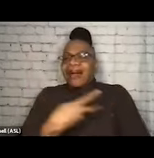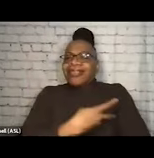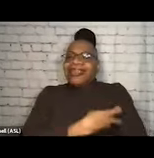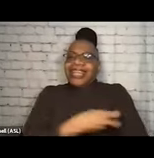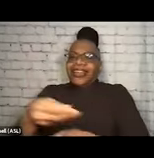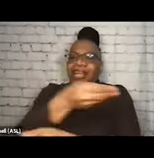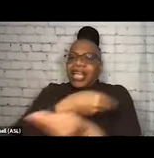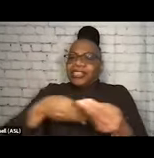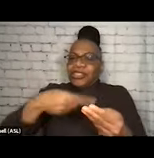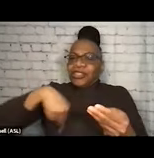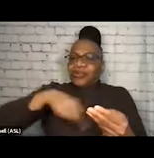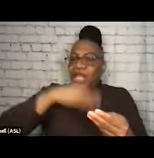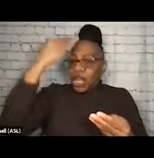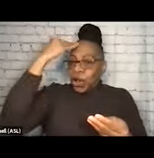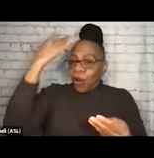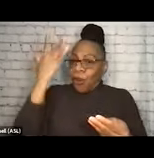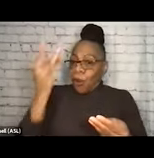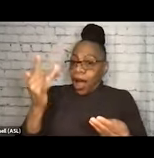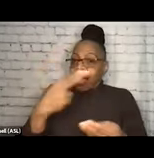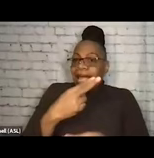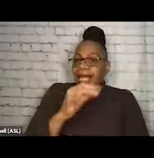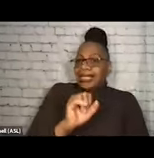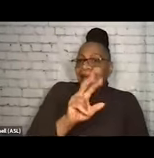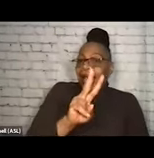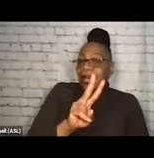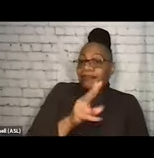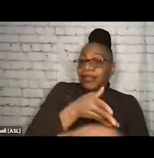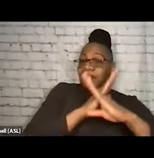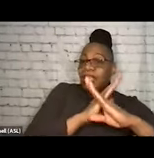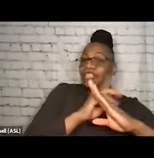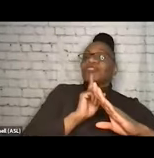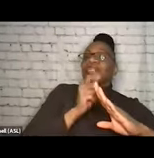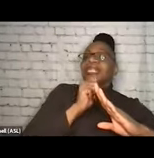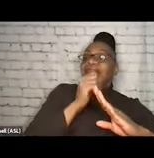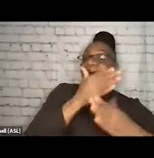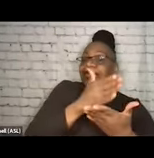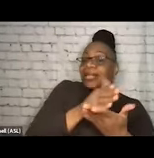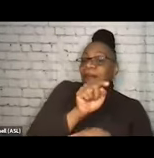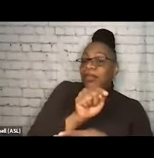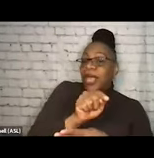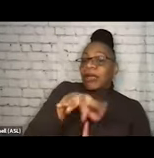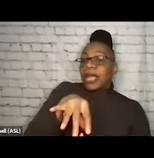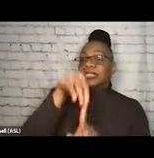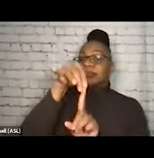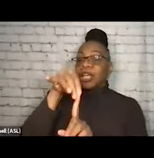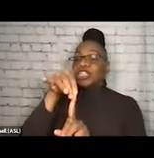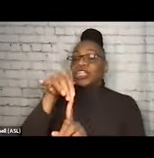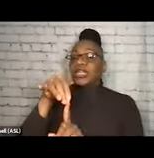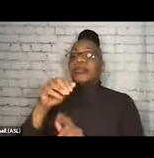HIV and hep C prevention. And it really doesn't stop there. Especially in the age of fentanyl injections increasing